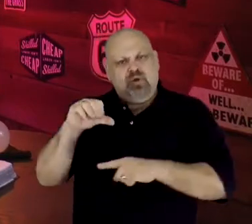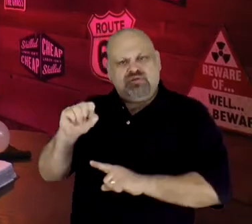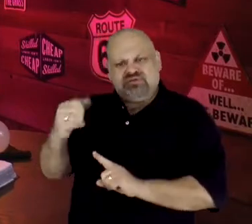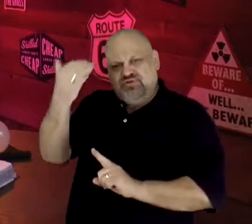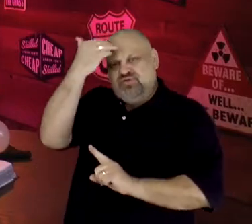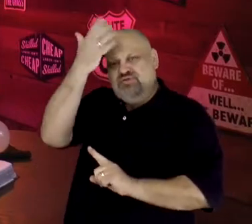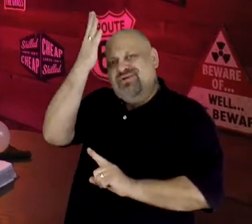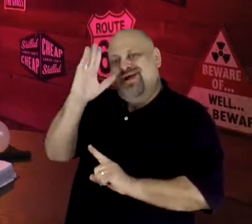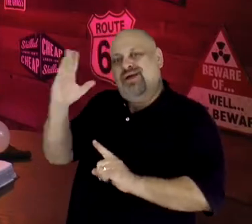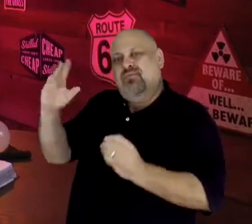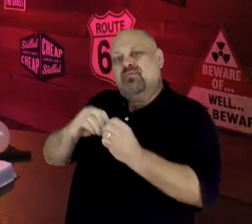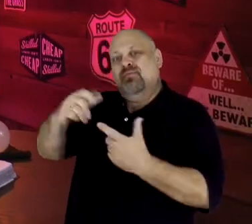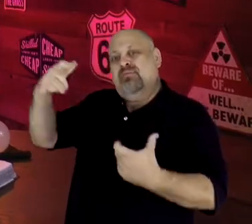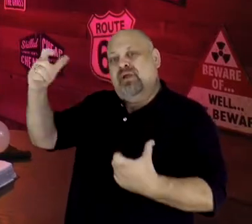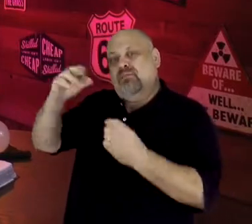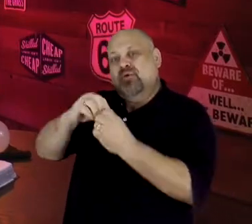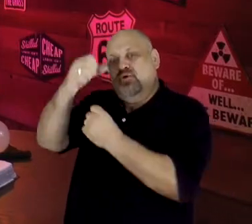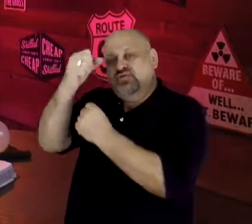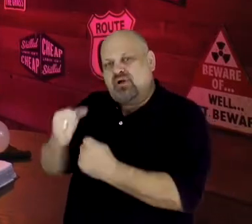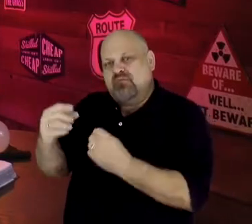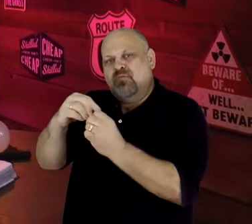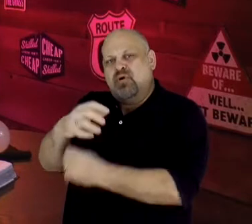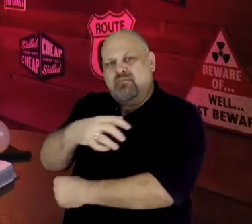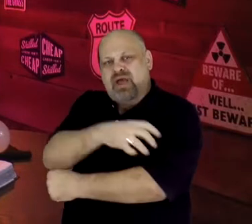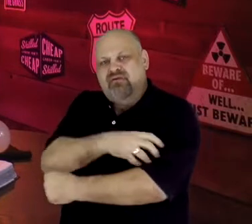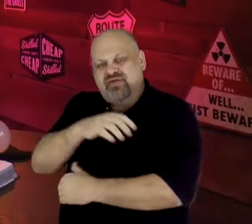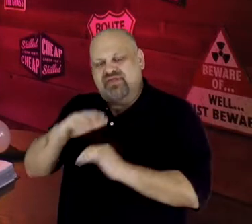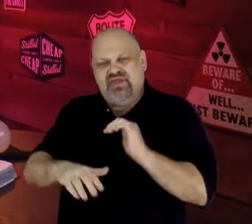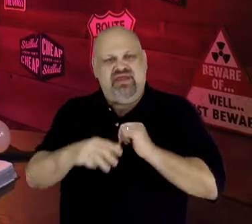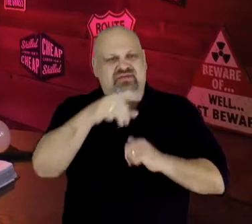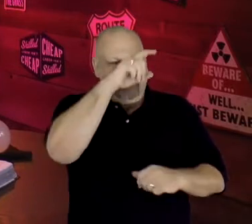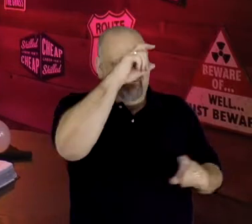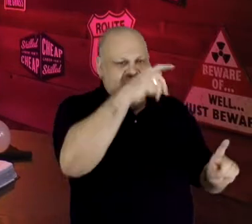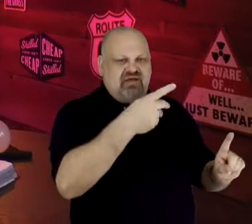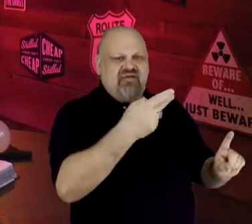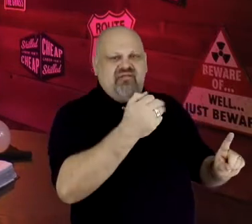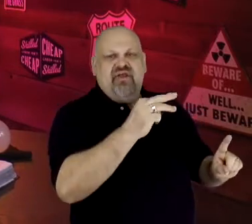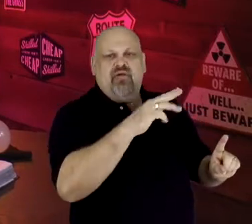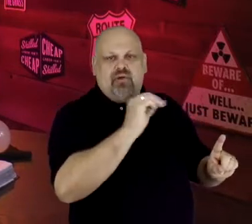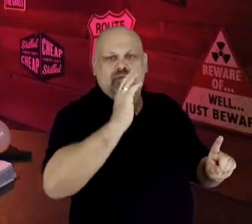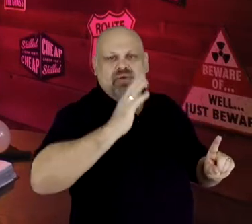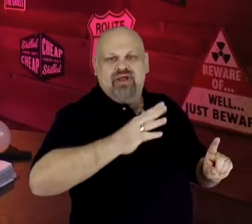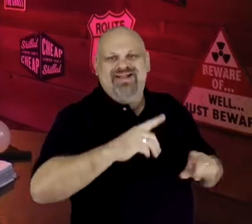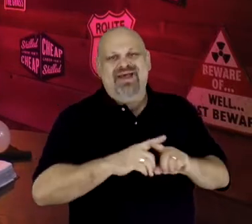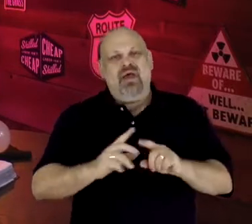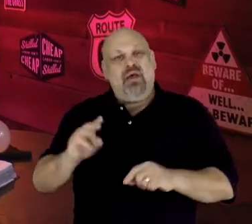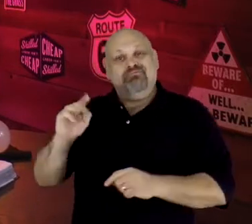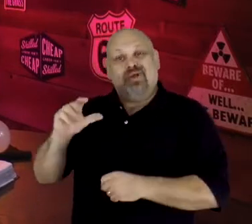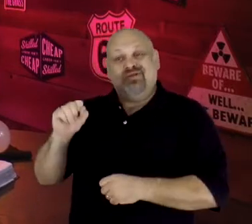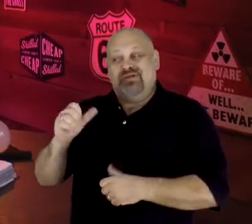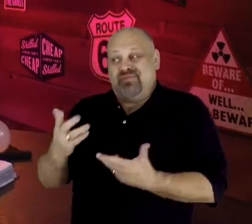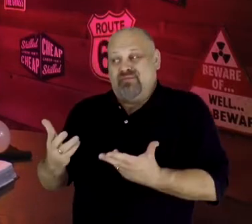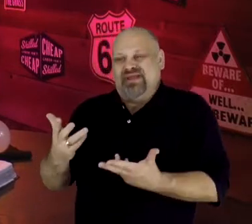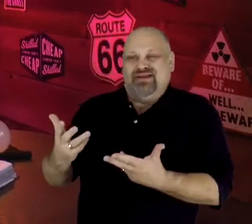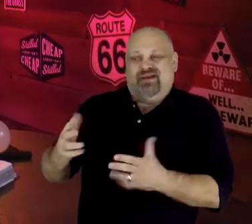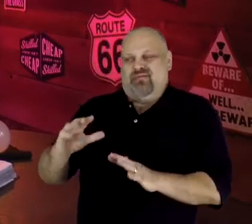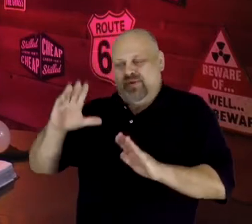and more powerful than Pharaoh would ever be. Moses may have been reluctant to be in the spotlight,